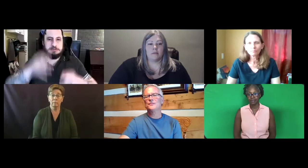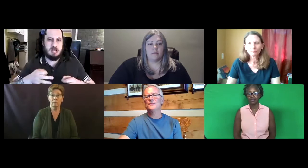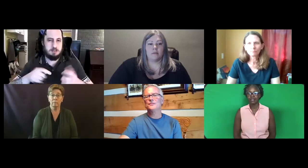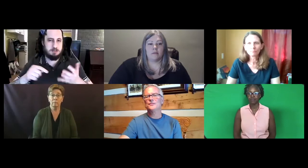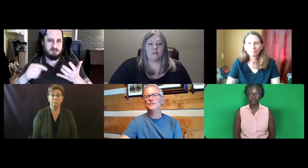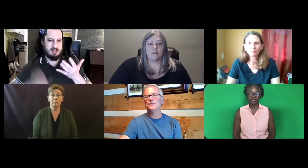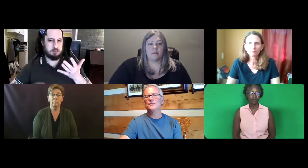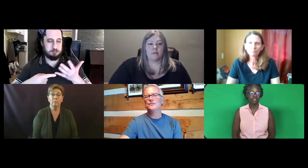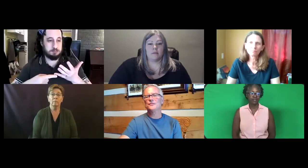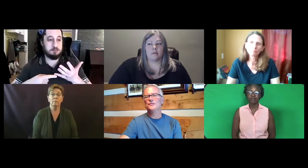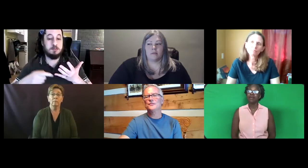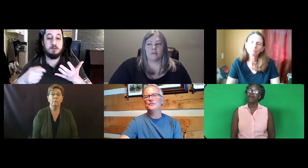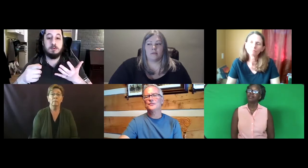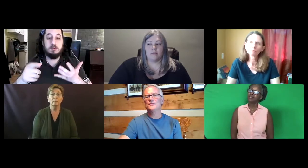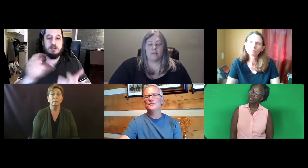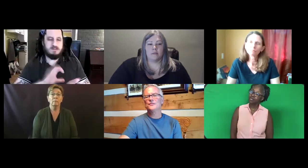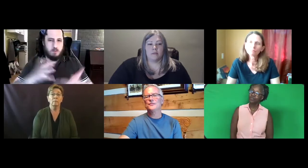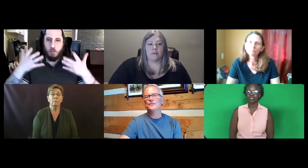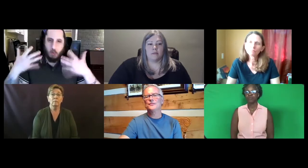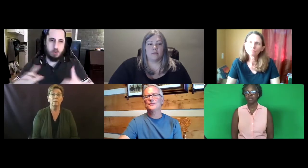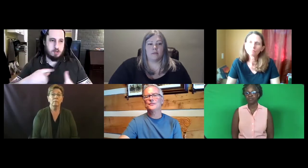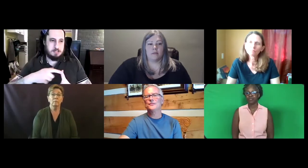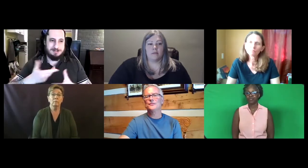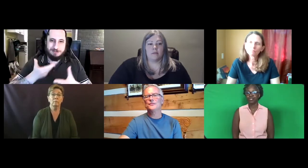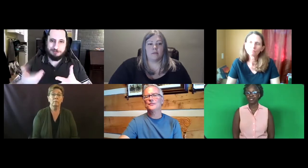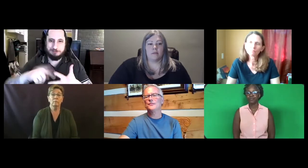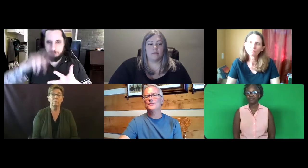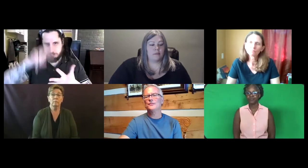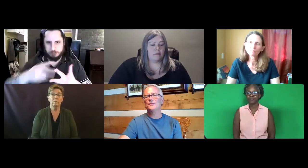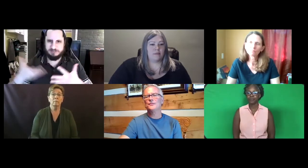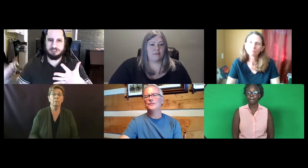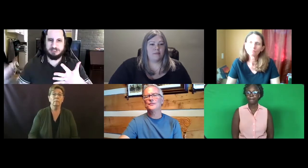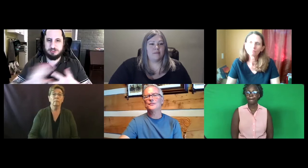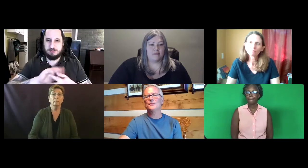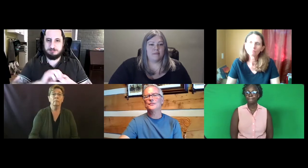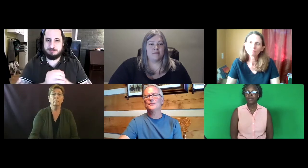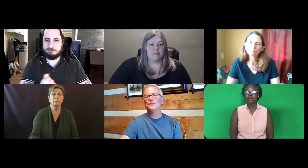assessments and research that was done, and then conclusions from that research.